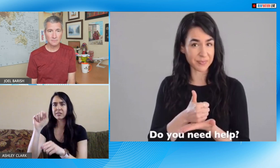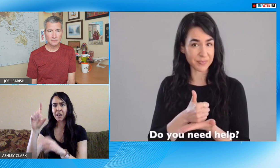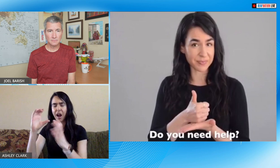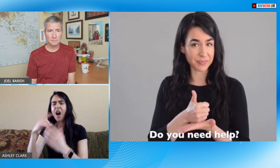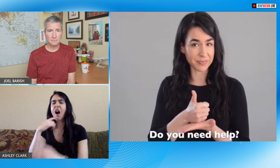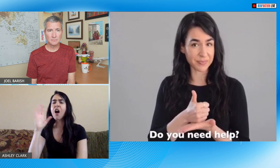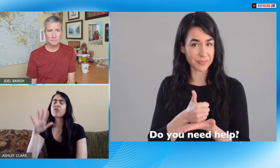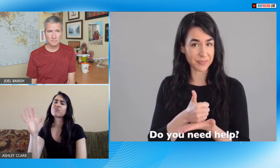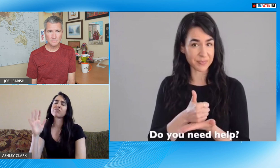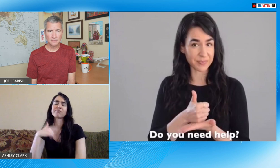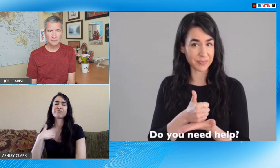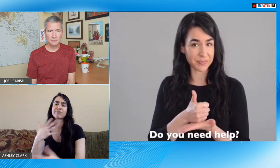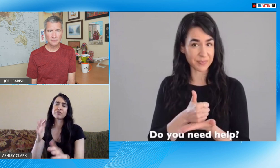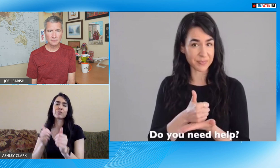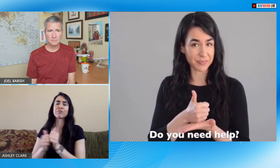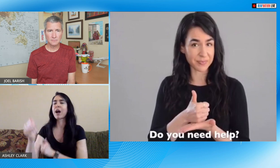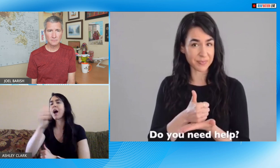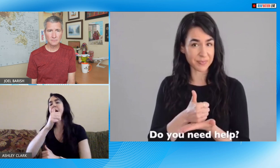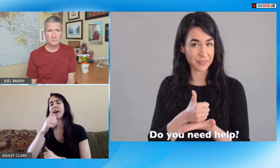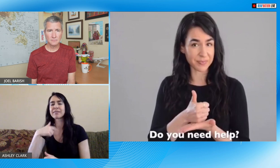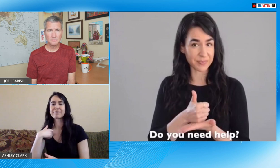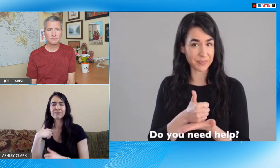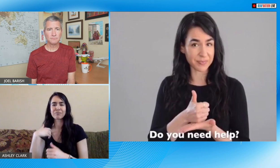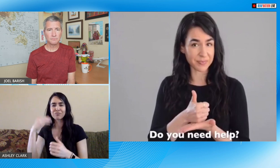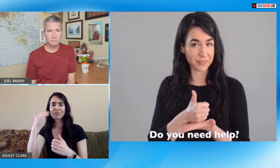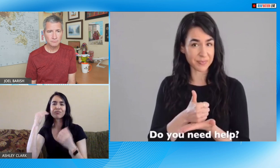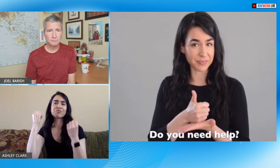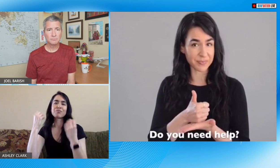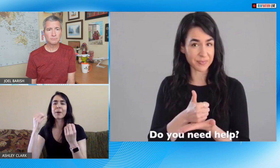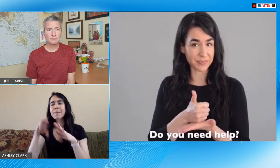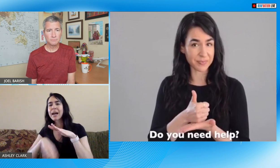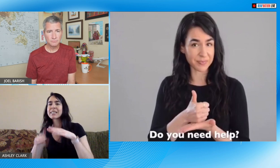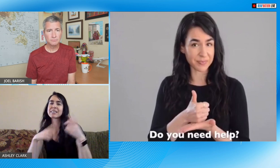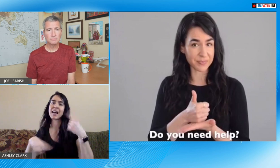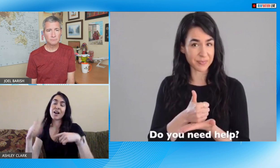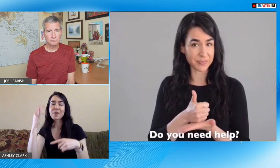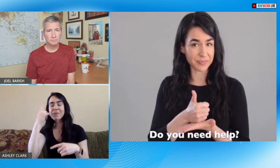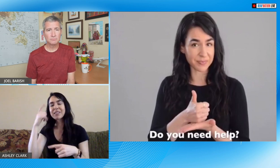videos who have told me they take a sign language class and they've told me that